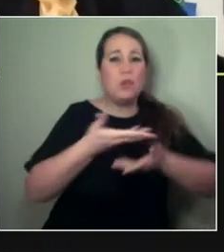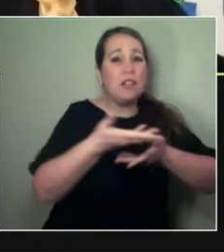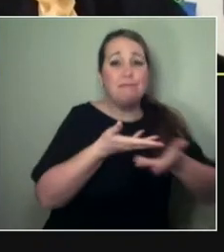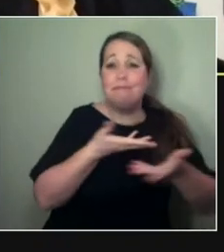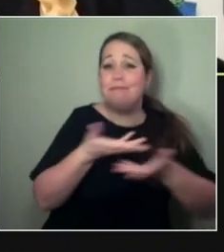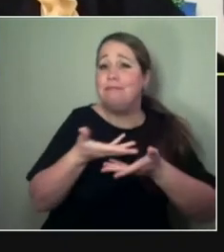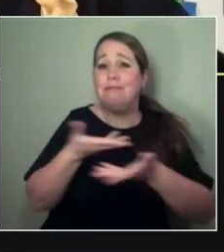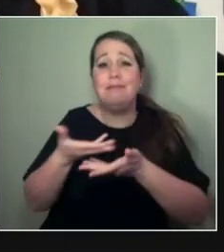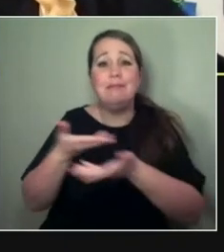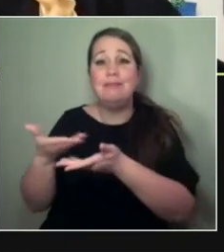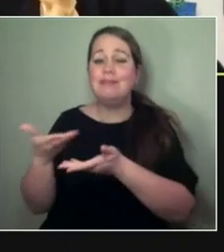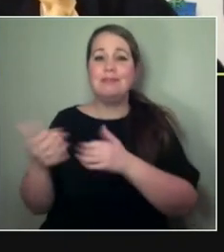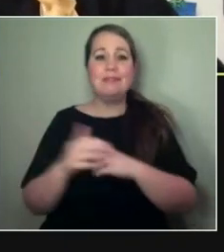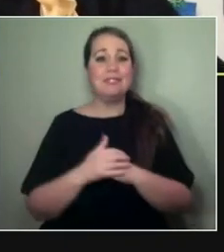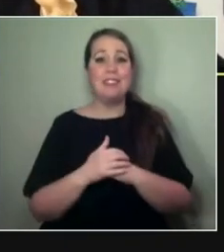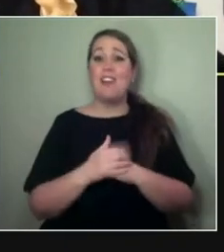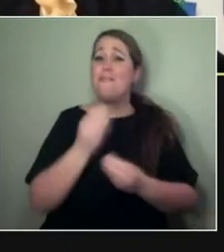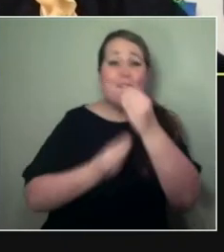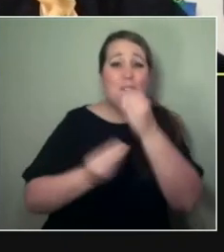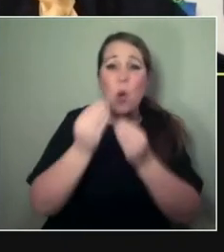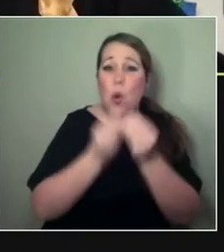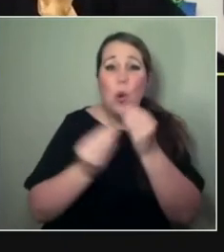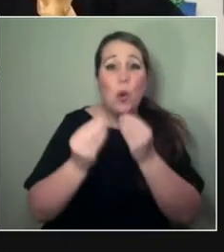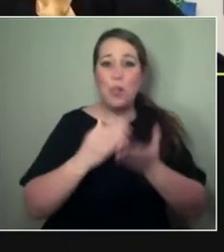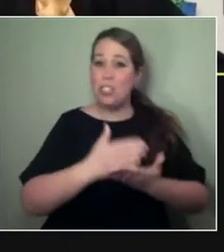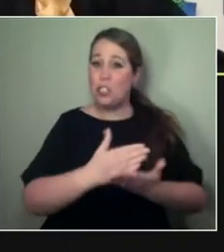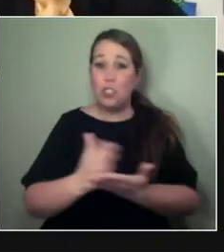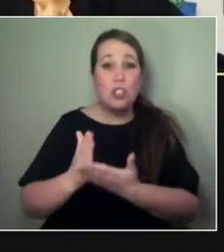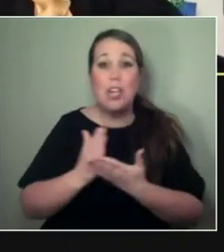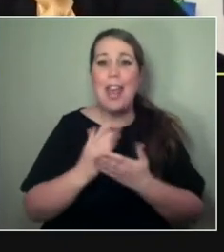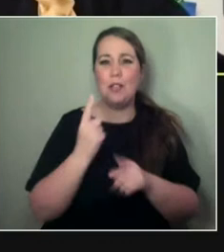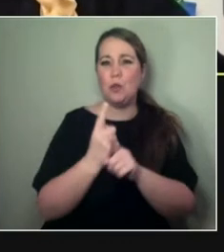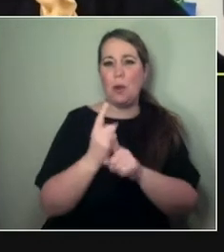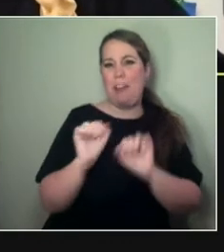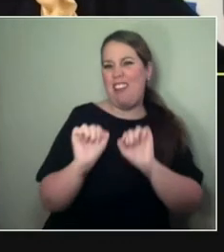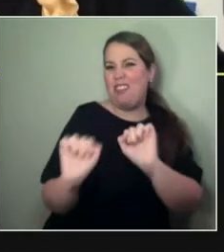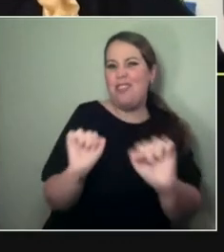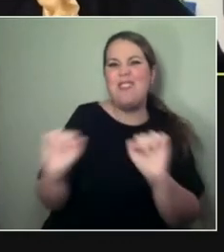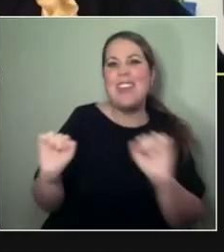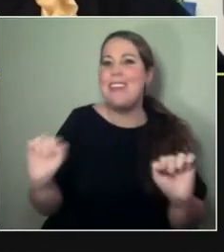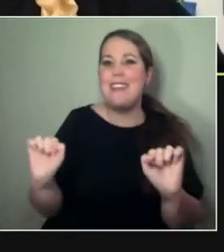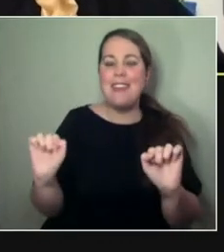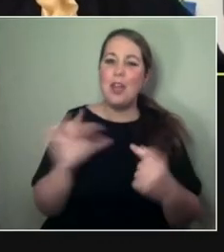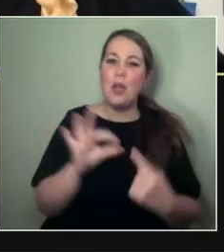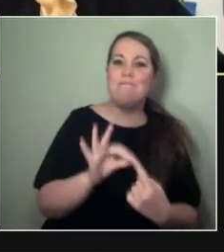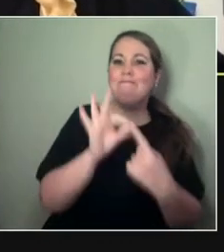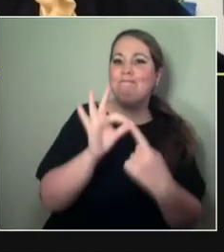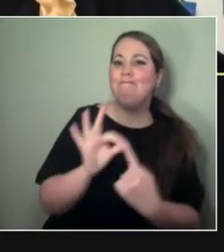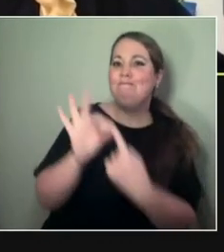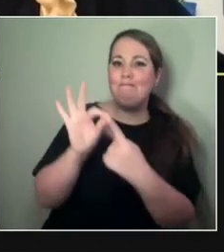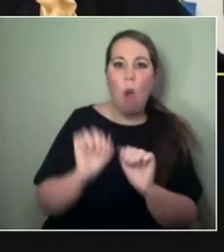you know, share food and talk about their art practice. And I think it was really important for us to have